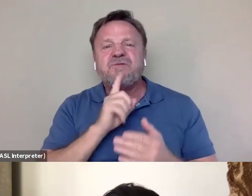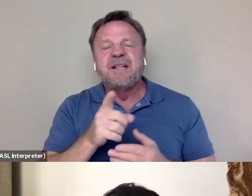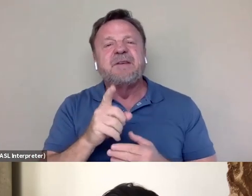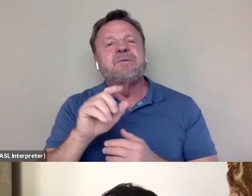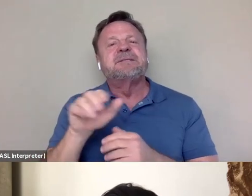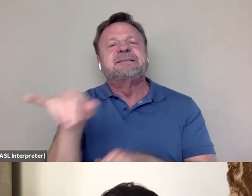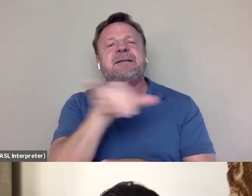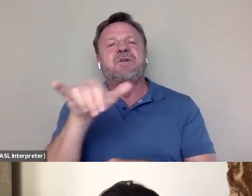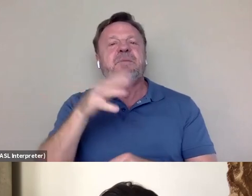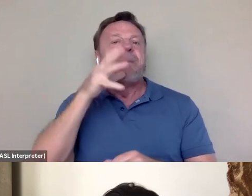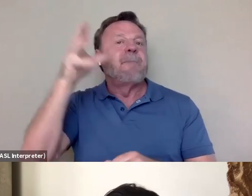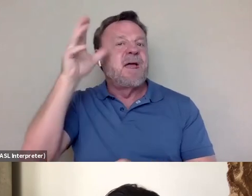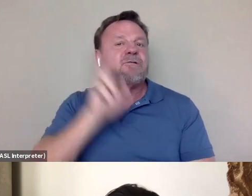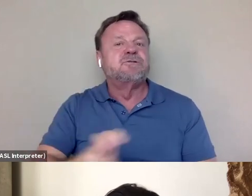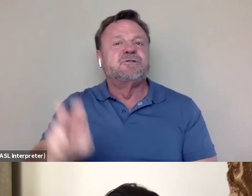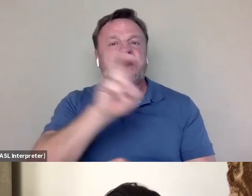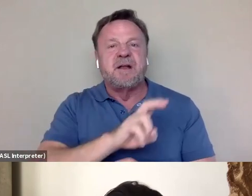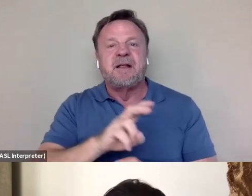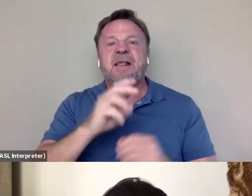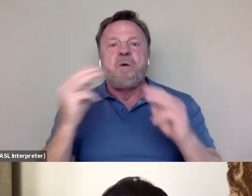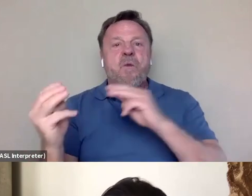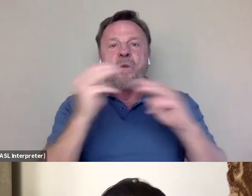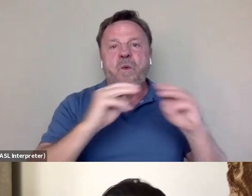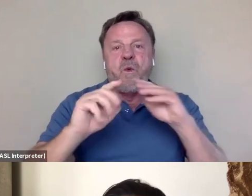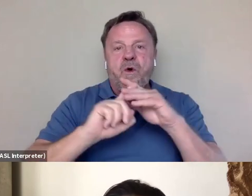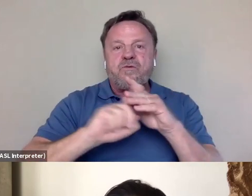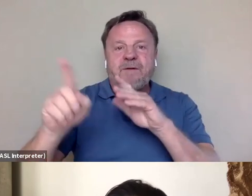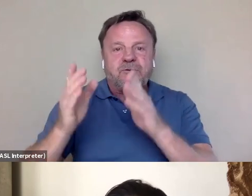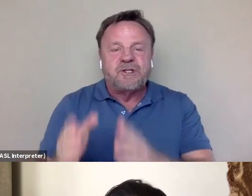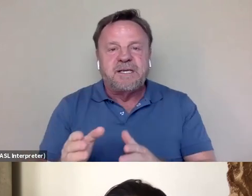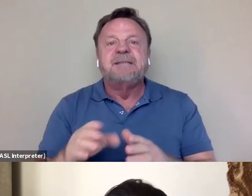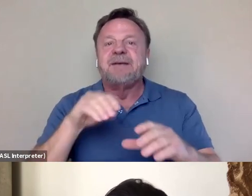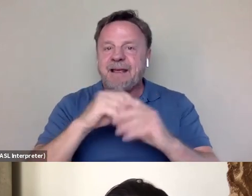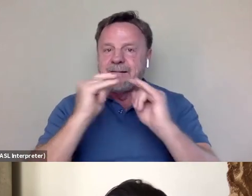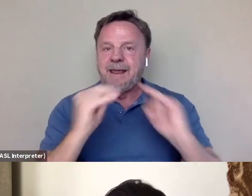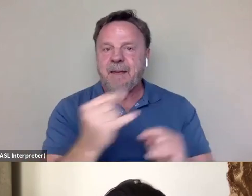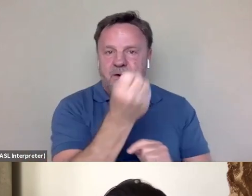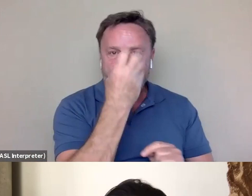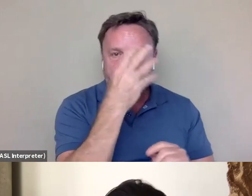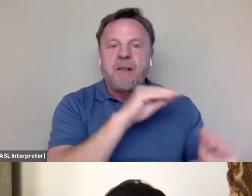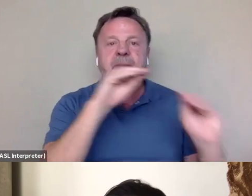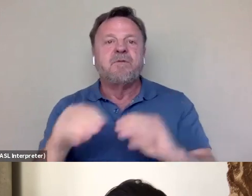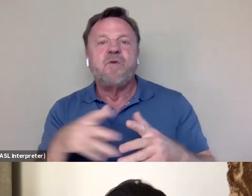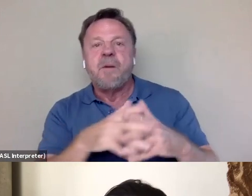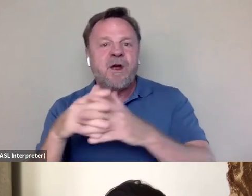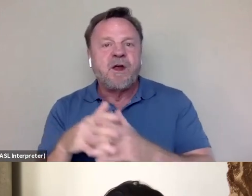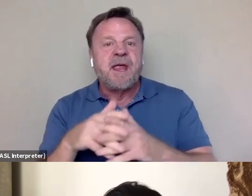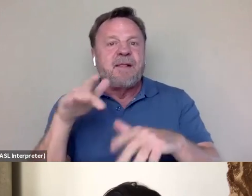You know, they were Vietnamese war refugees. They were in a refugee camp in Hong Kong and then came over to America, also in their early twenties.